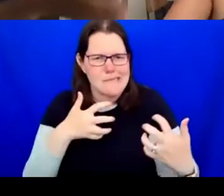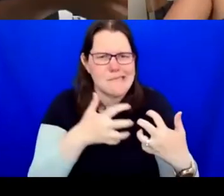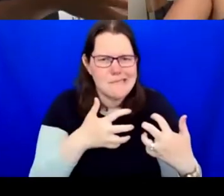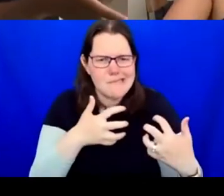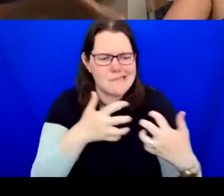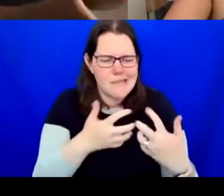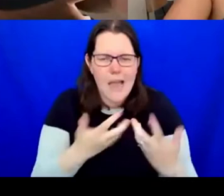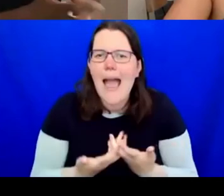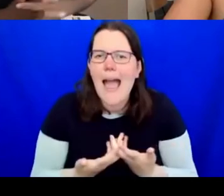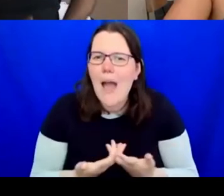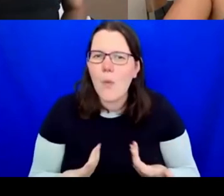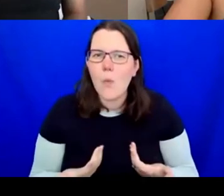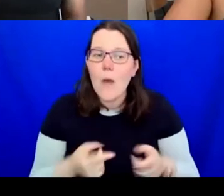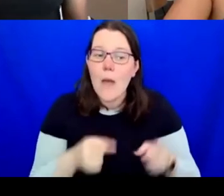will it stifle us? AIDAN: